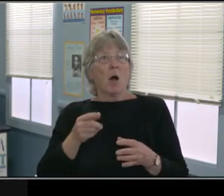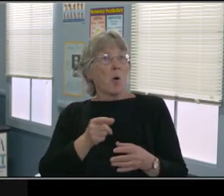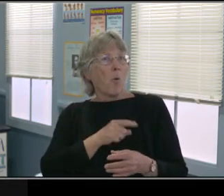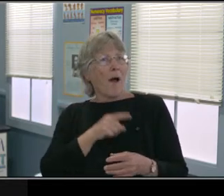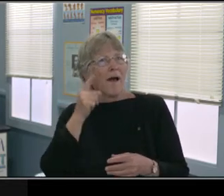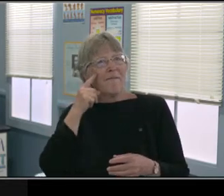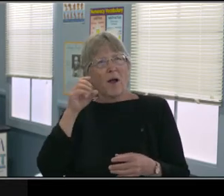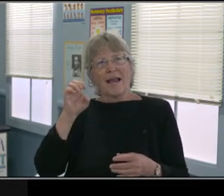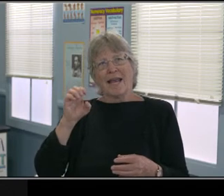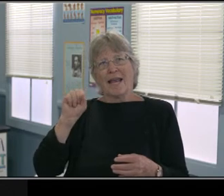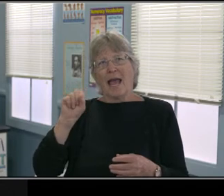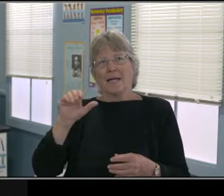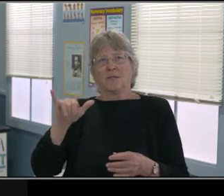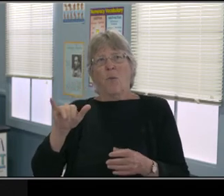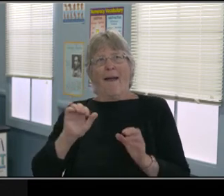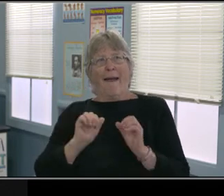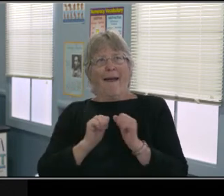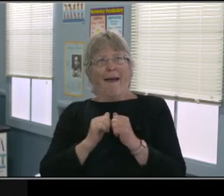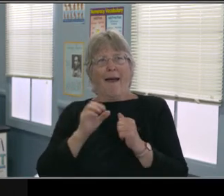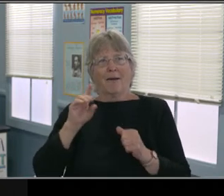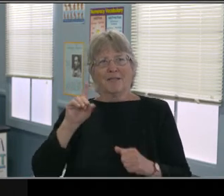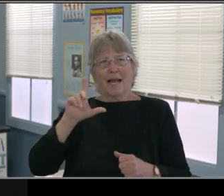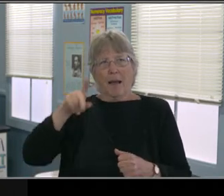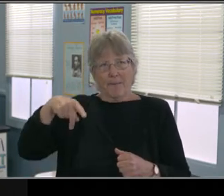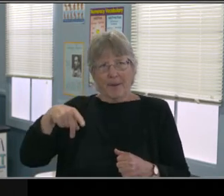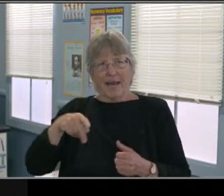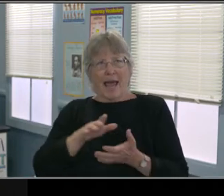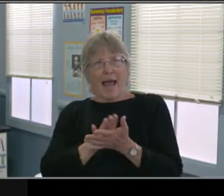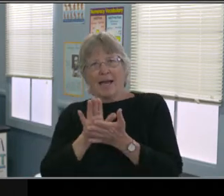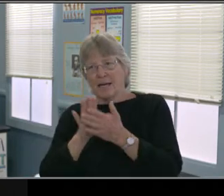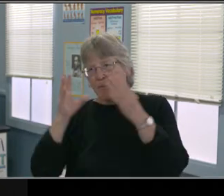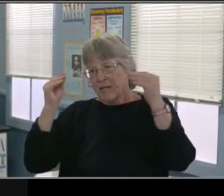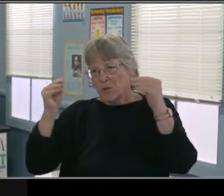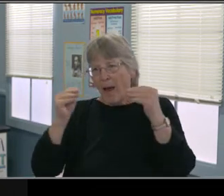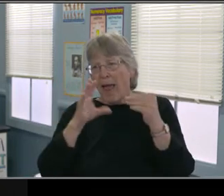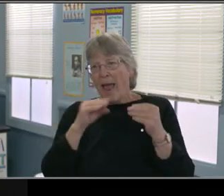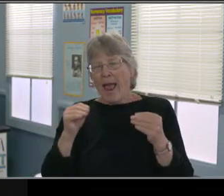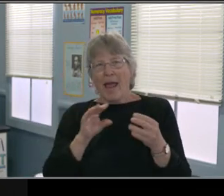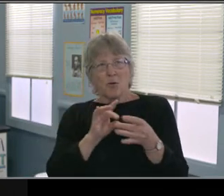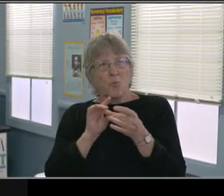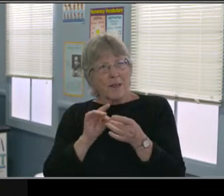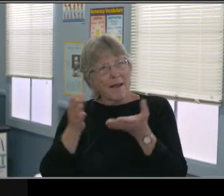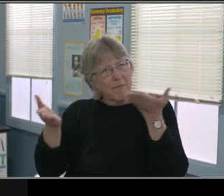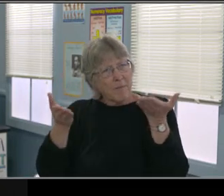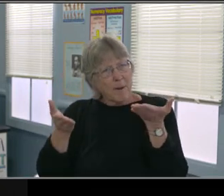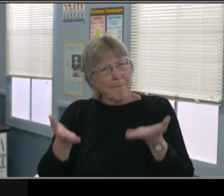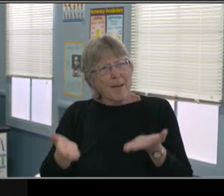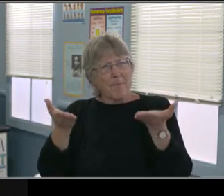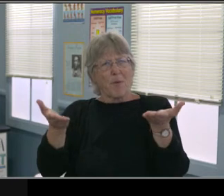their needs are different than they are in in-person. So the team may decide, we need more time, less time.